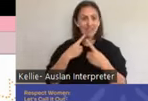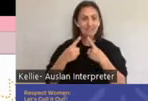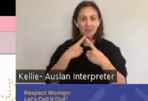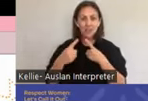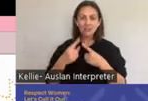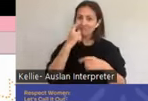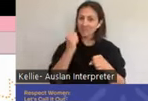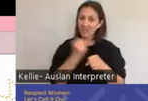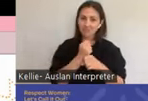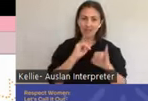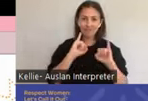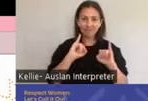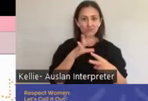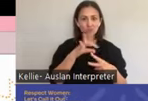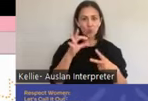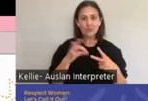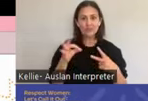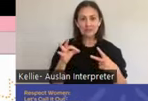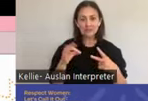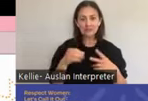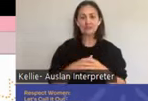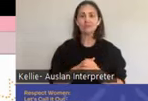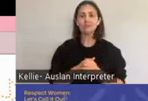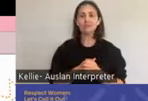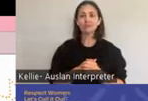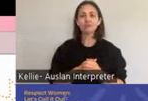knowledge about the risks they may face and their vulnerability